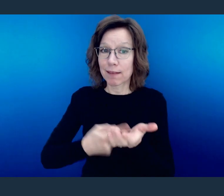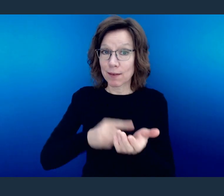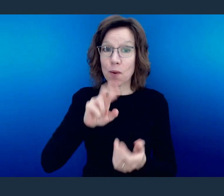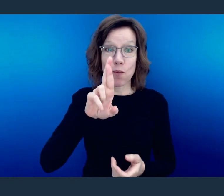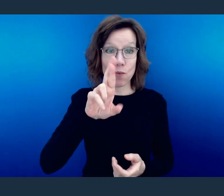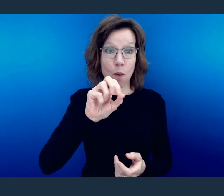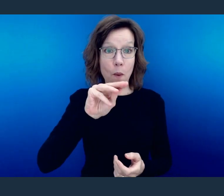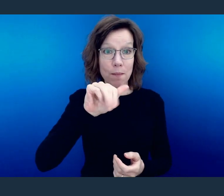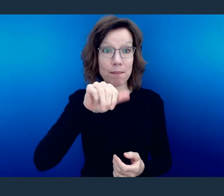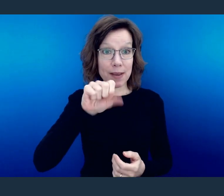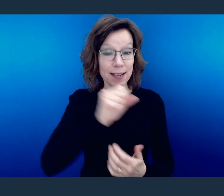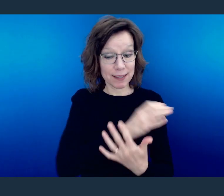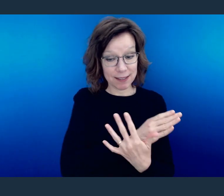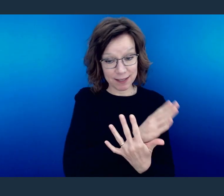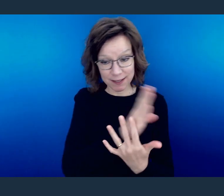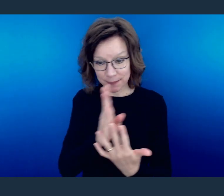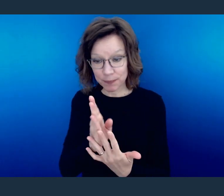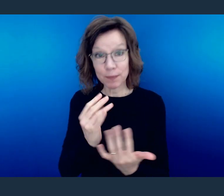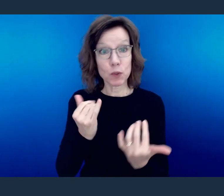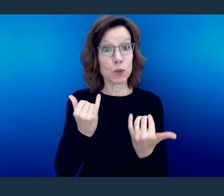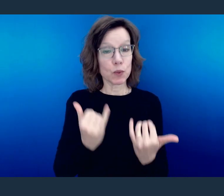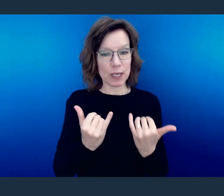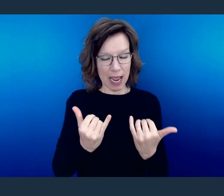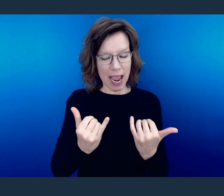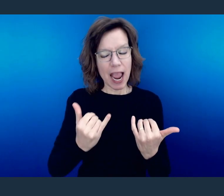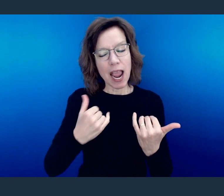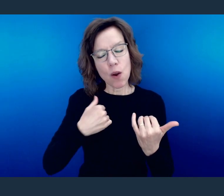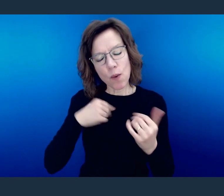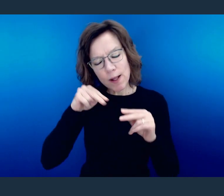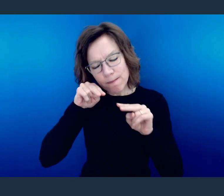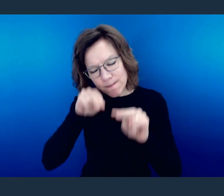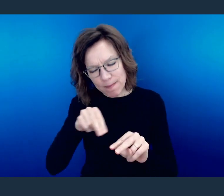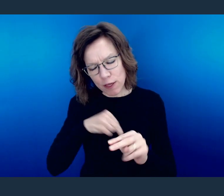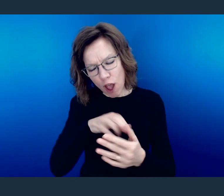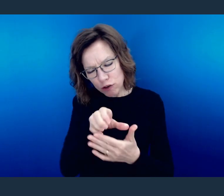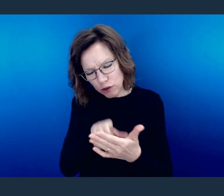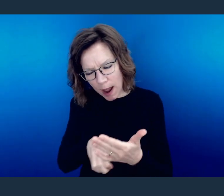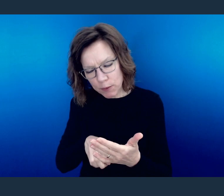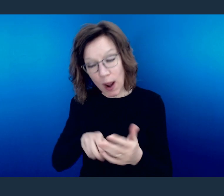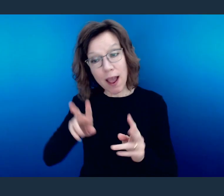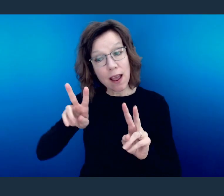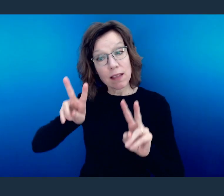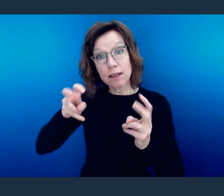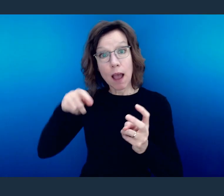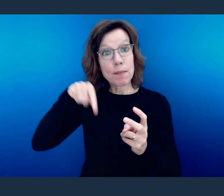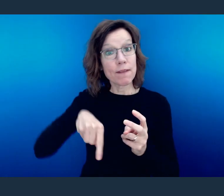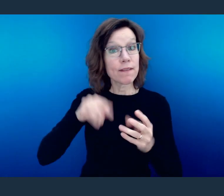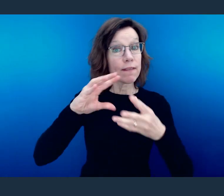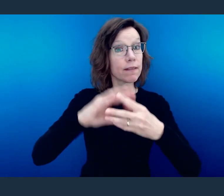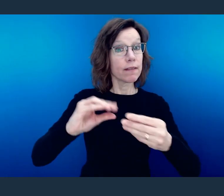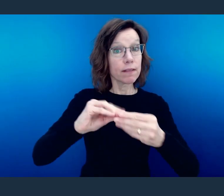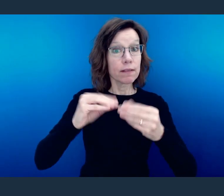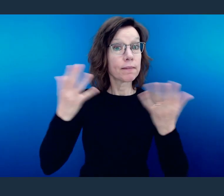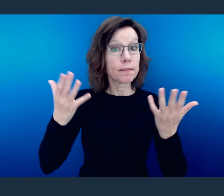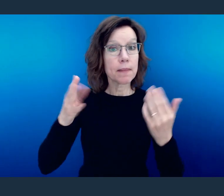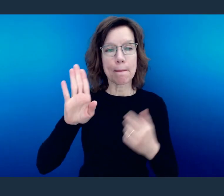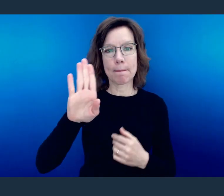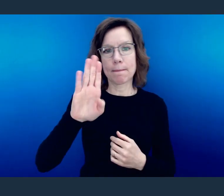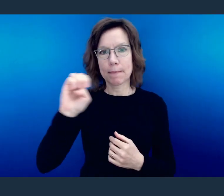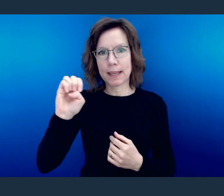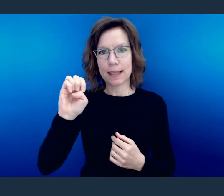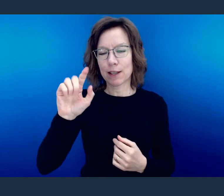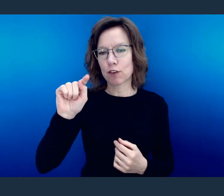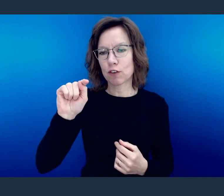Today I want to take you in to a sermon with a topic of "Be Transformed."